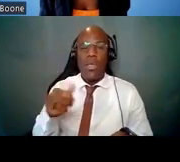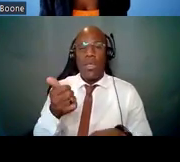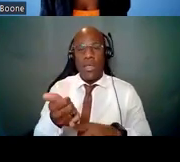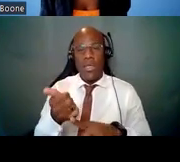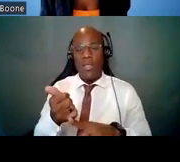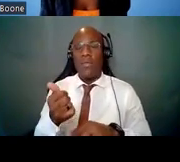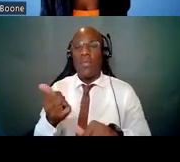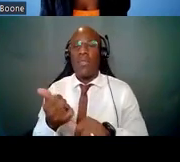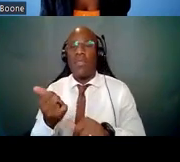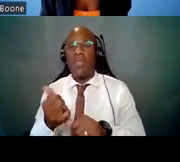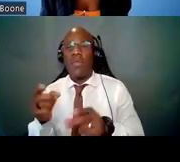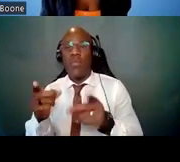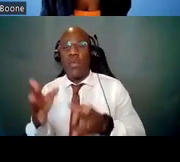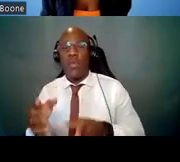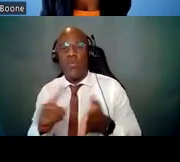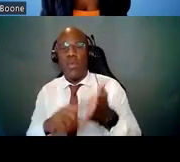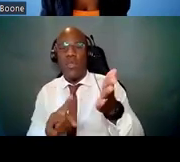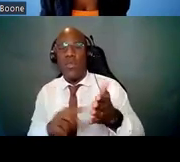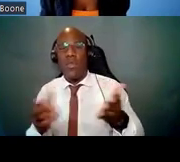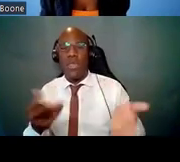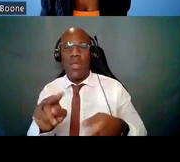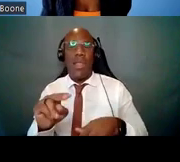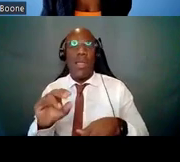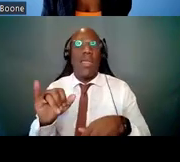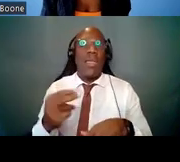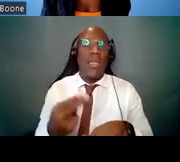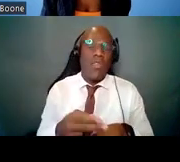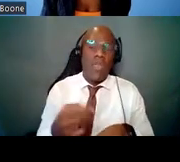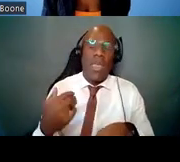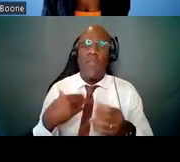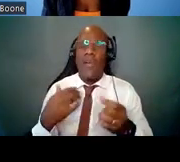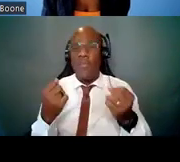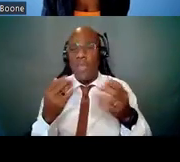You can find a myriad of blog posts from Dr. Lauer,